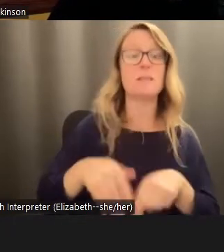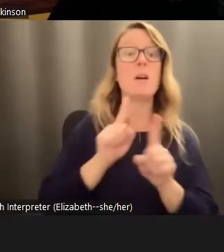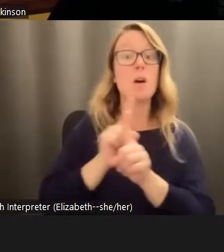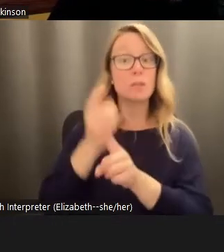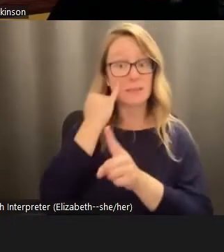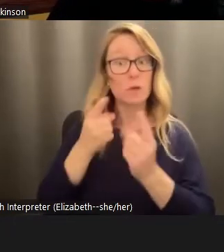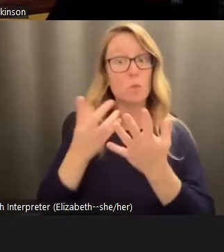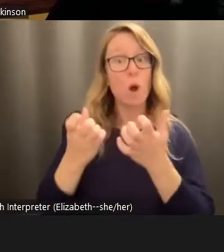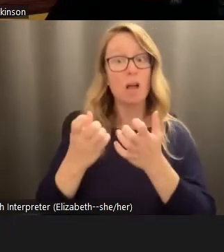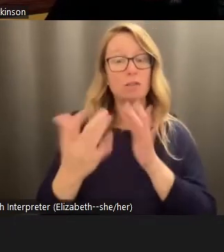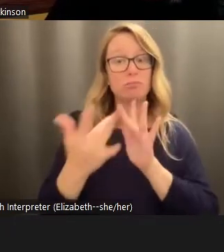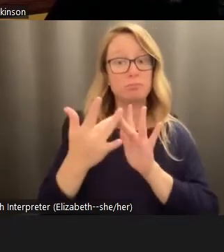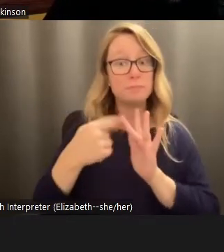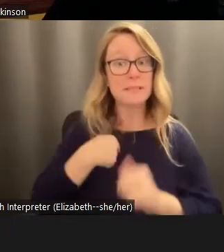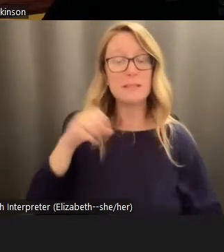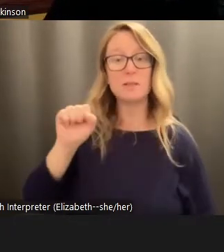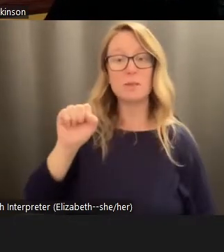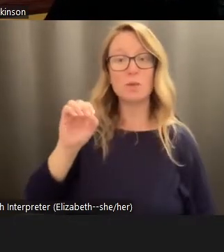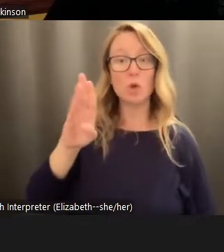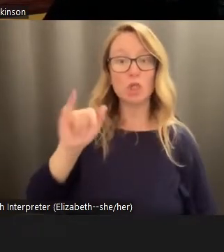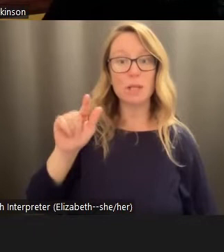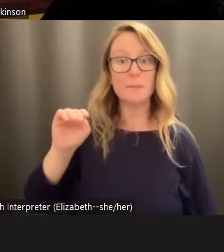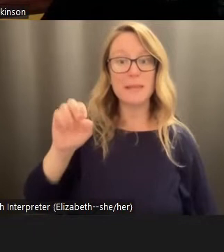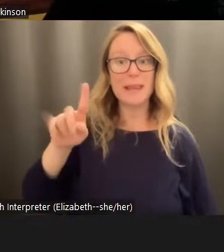connect with me on social media, I try to post new talks and